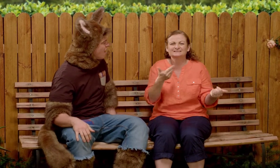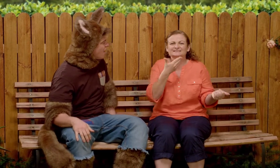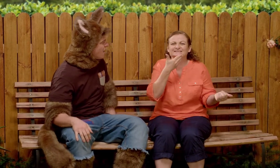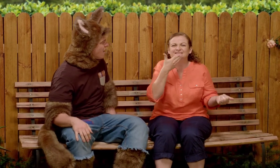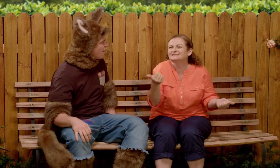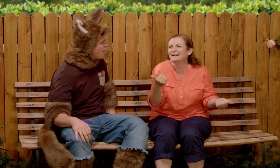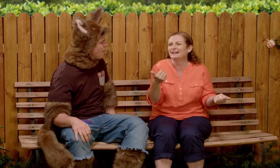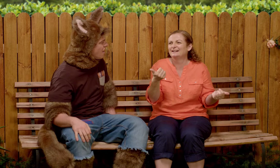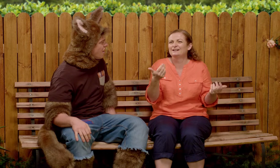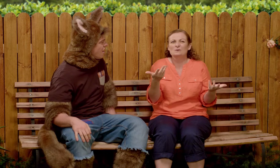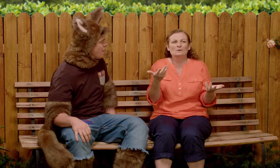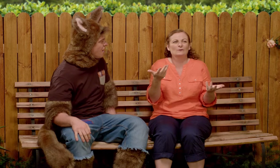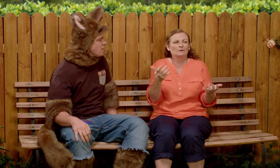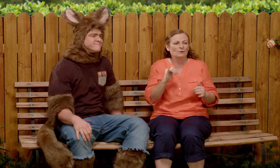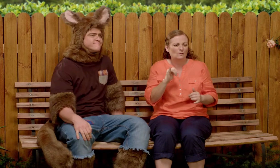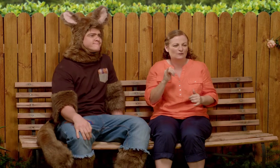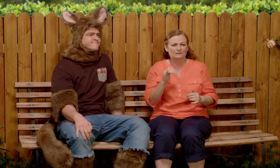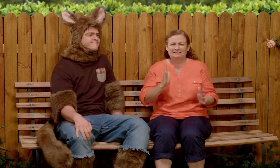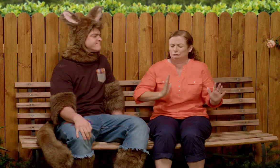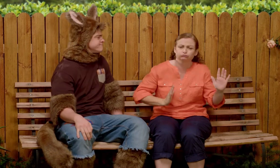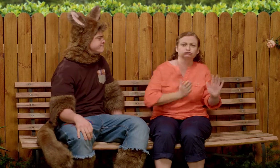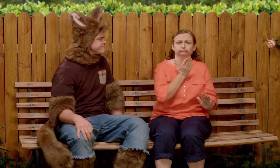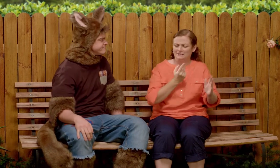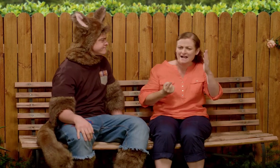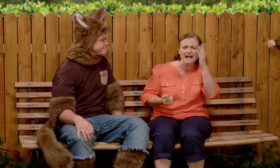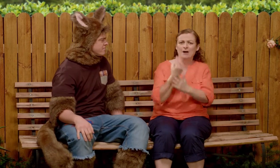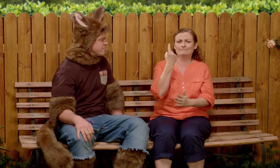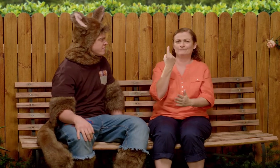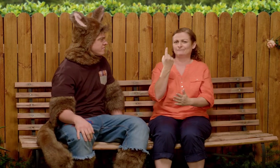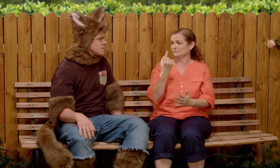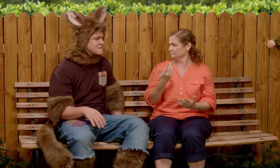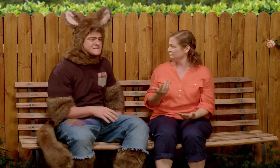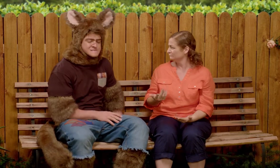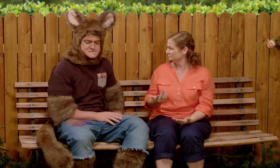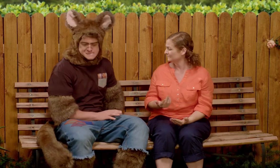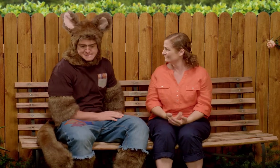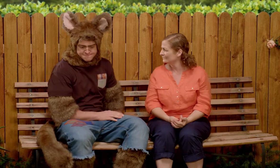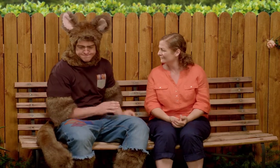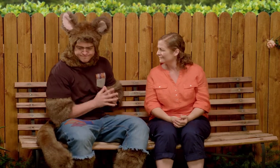with something nice. Or something interesting that's just happened.